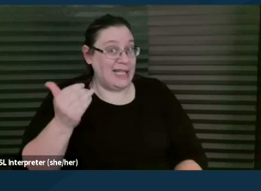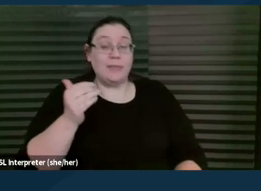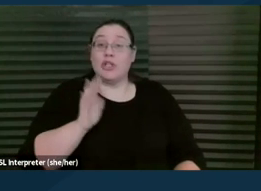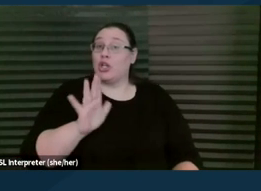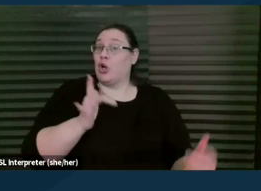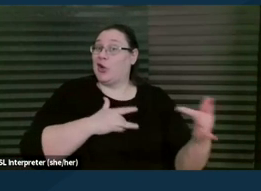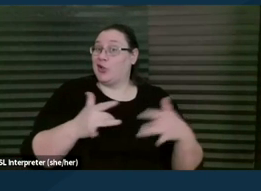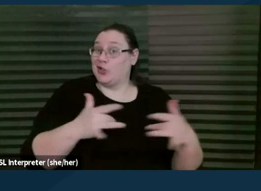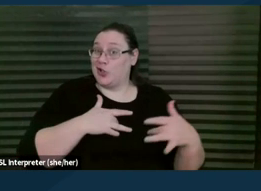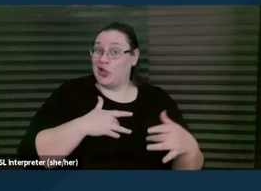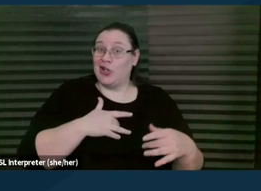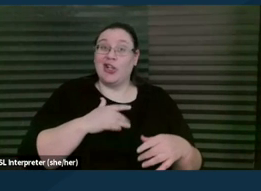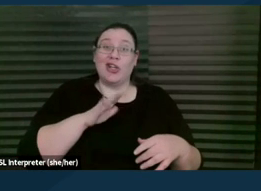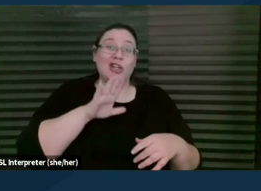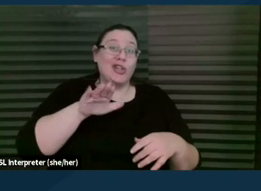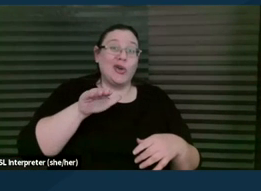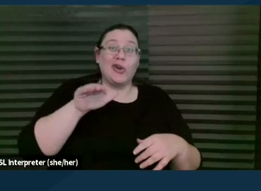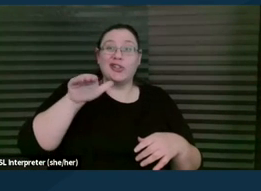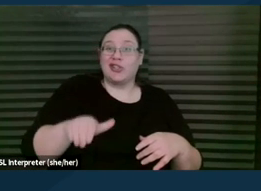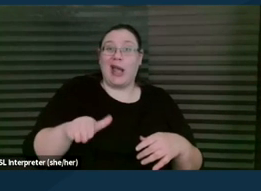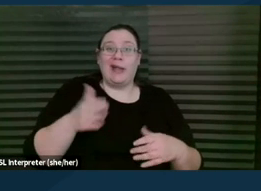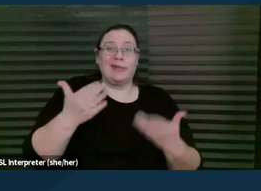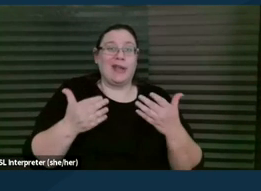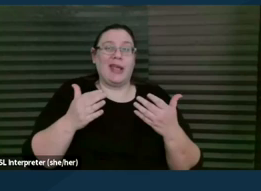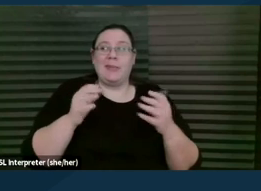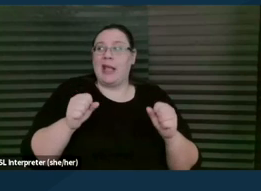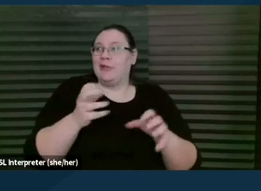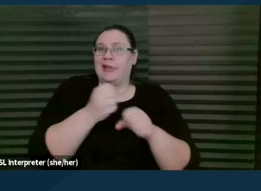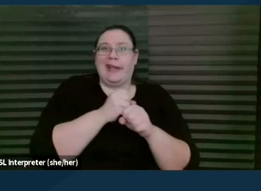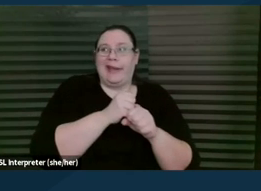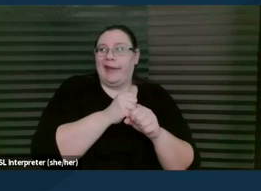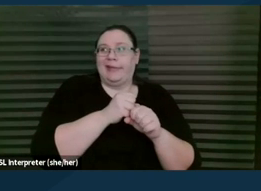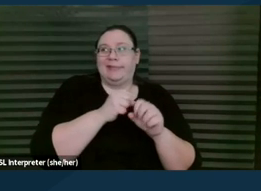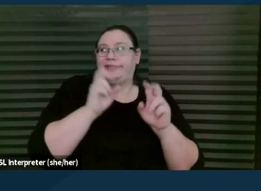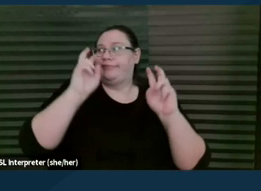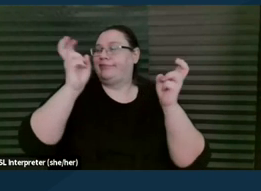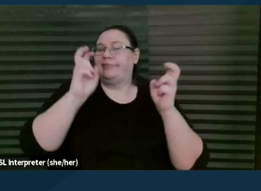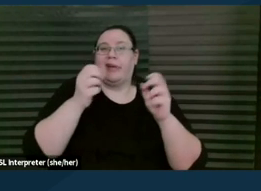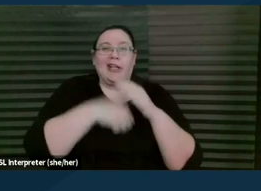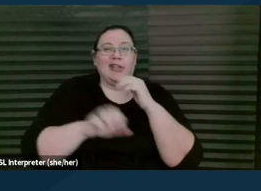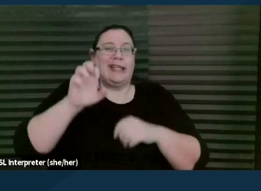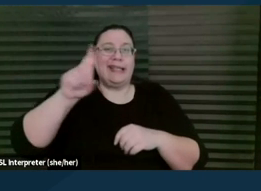that your child might be eligible under, you know, the category of an emotional disturbance because you have a lot of mental health concerns.